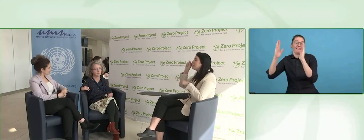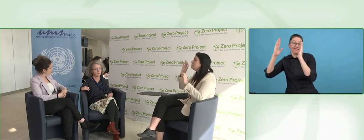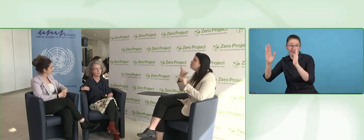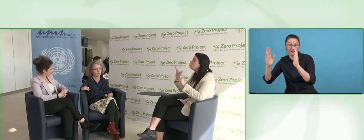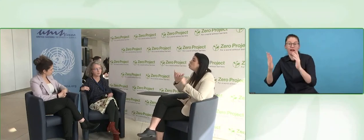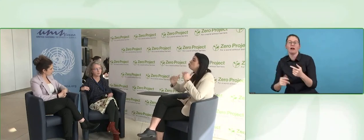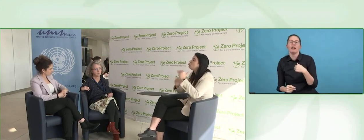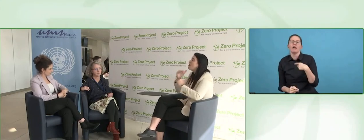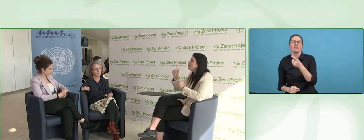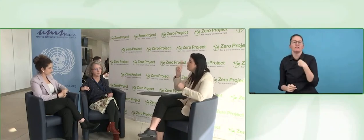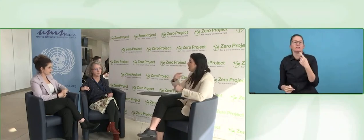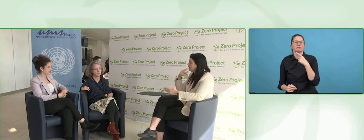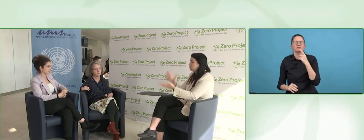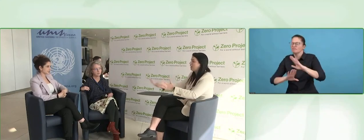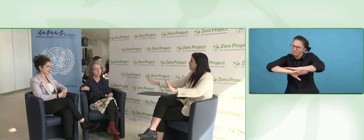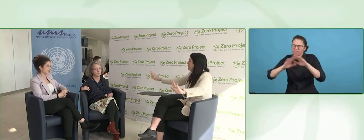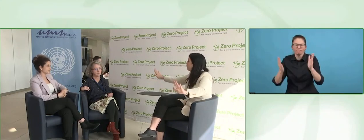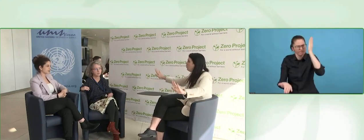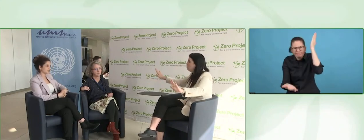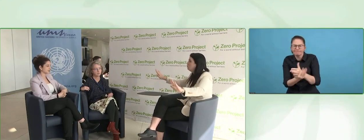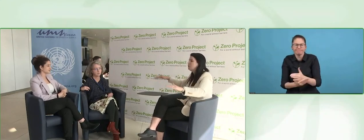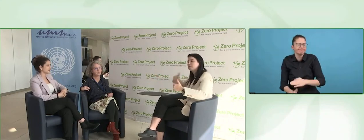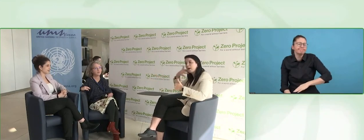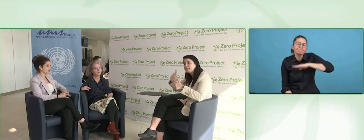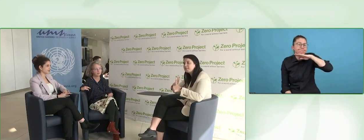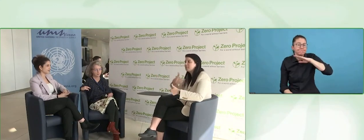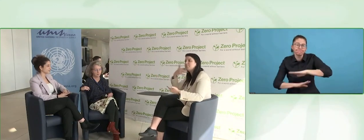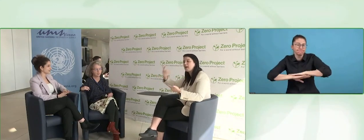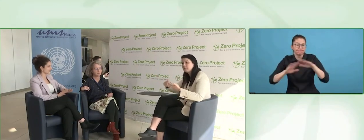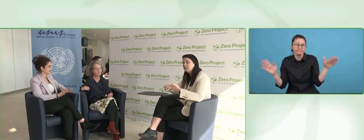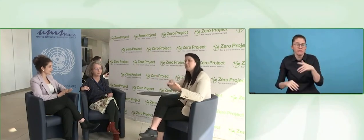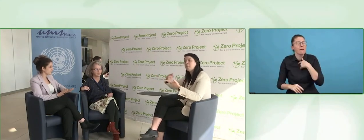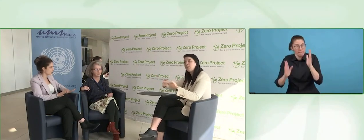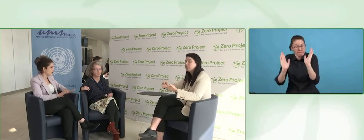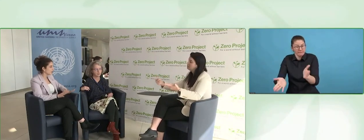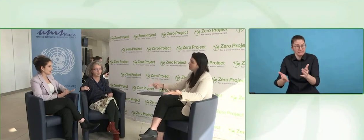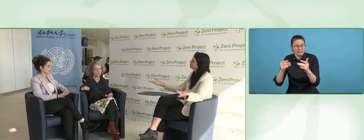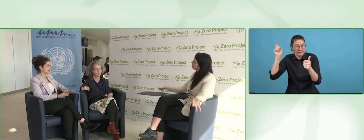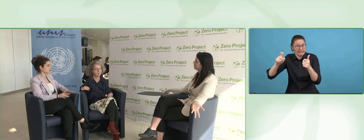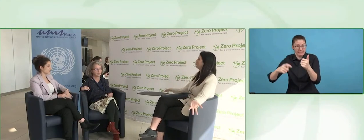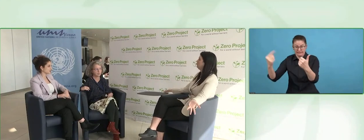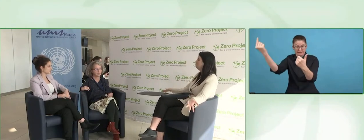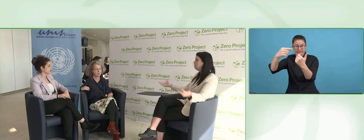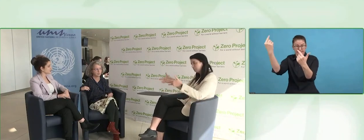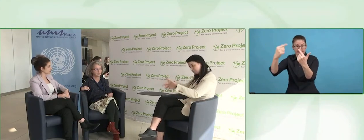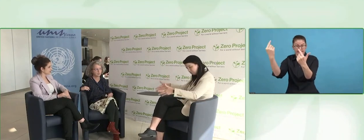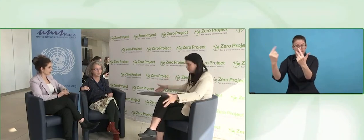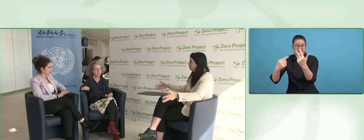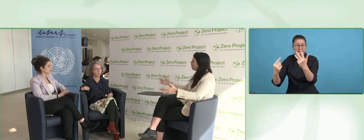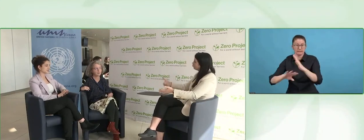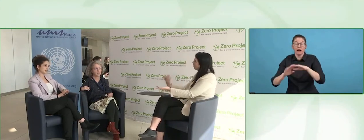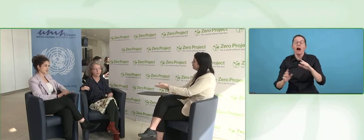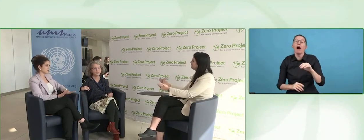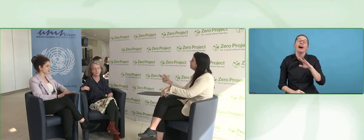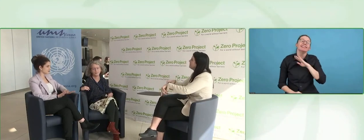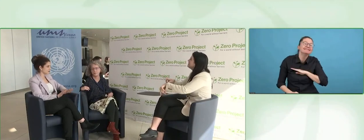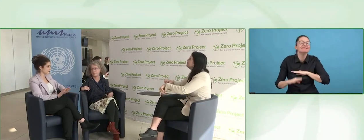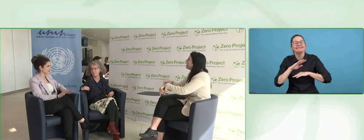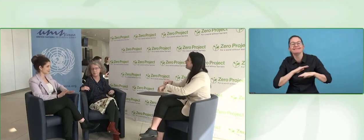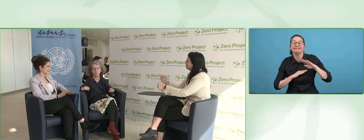Yes, I agree with you, there is a time that, enough, can't be nice any more, I said one, two, three times, you to understand.